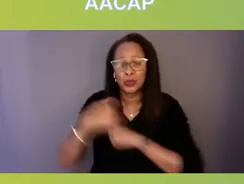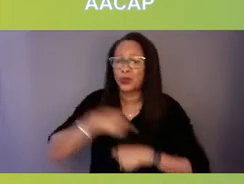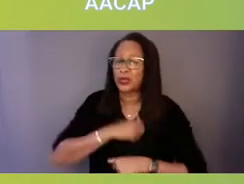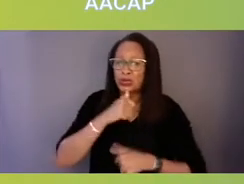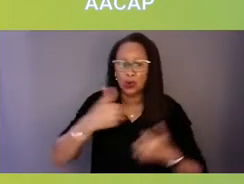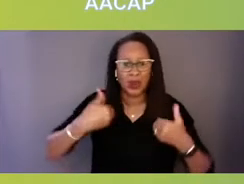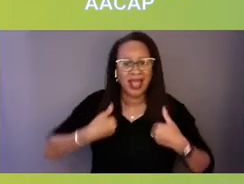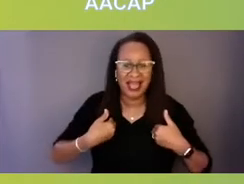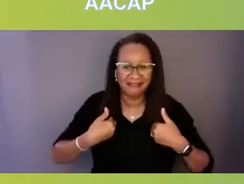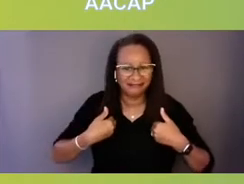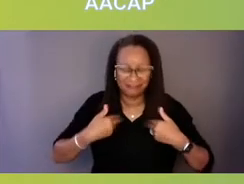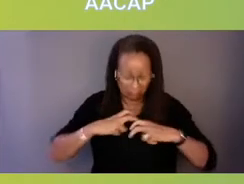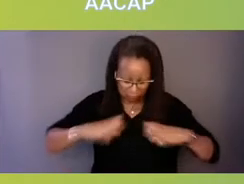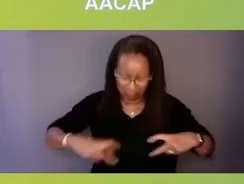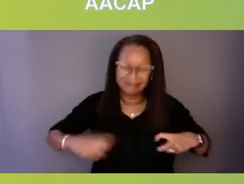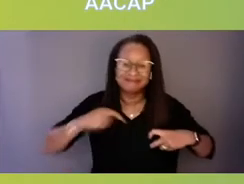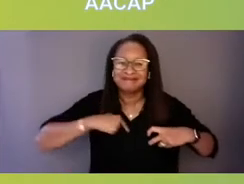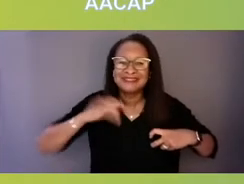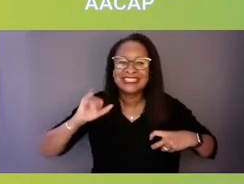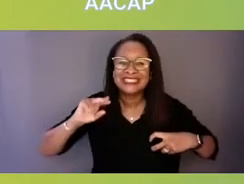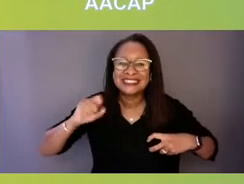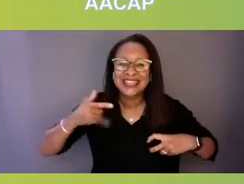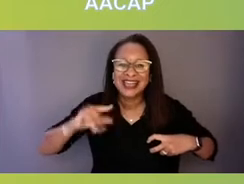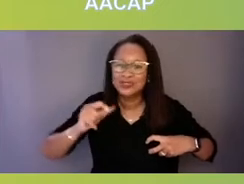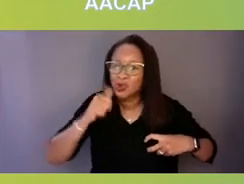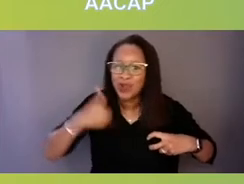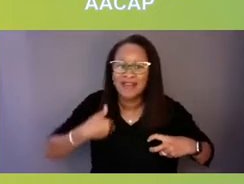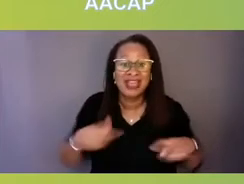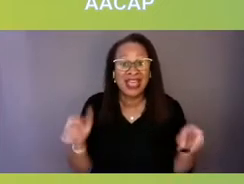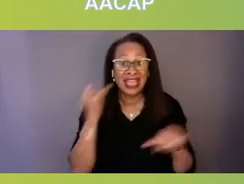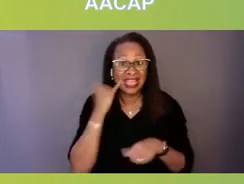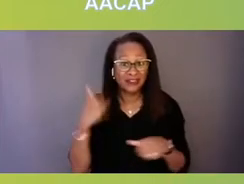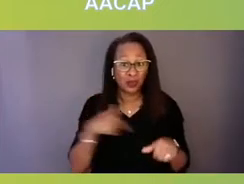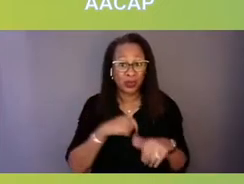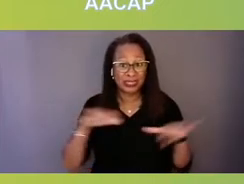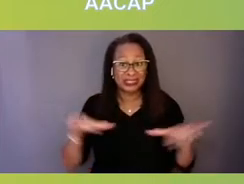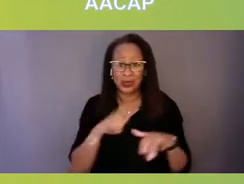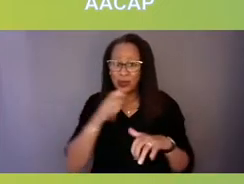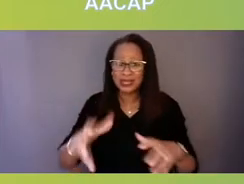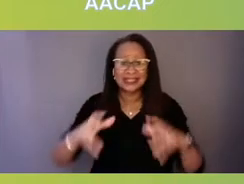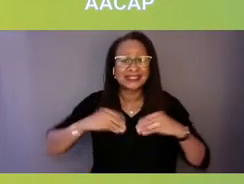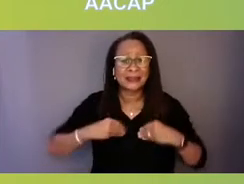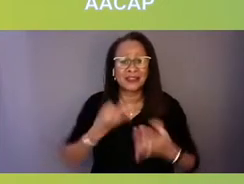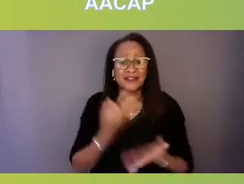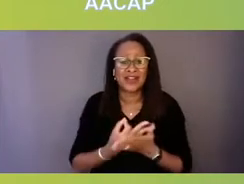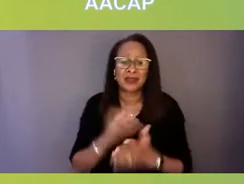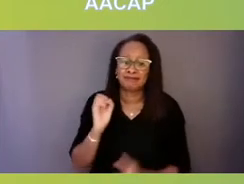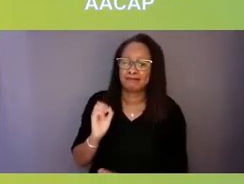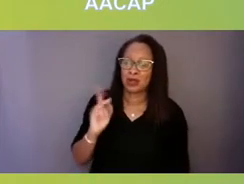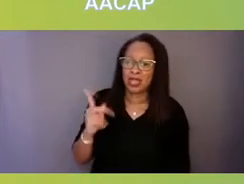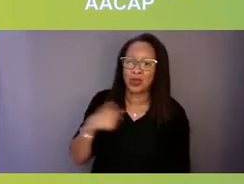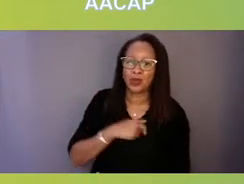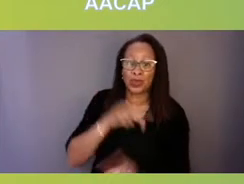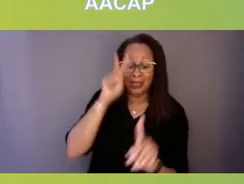because if we did we would be not accepting of the fact that, okay, we apply parity to private insurance,